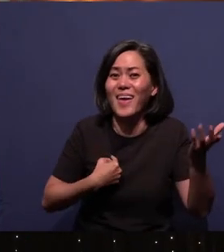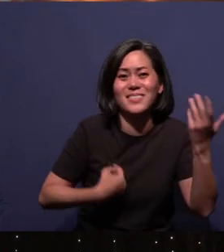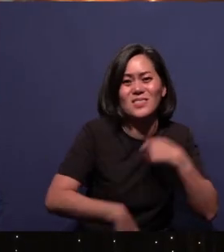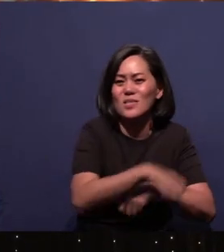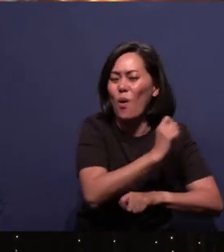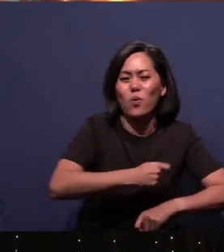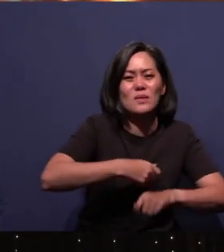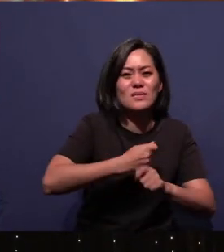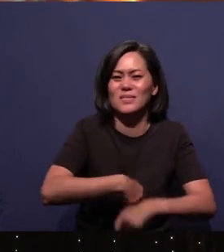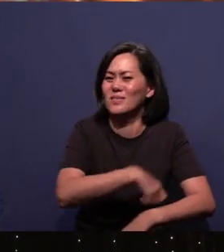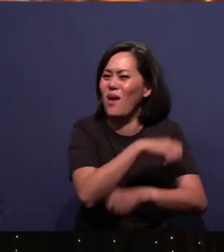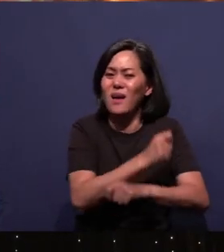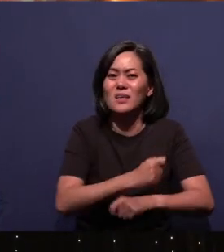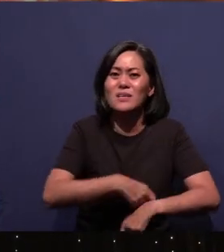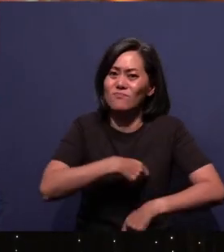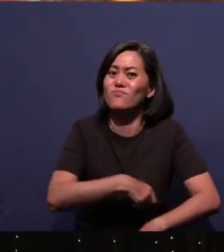Feel free to break into your own dance for the Lord.